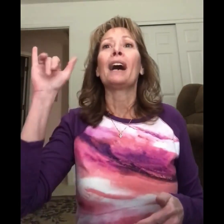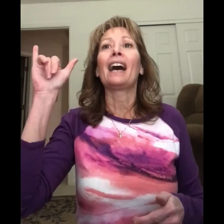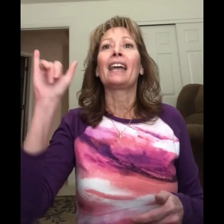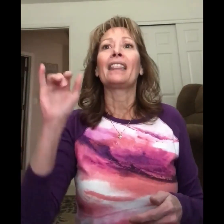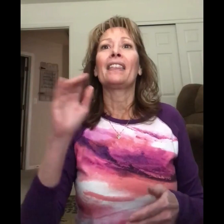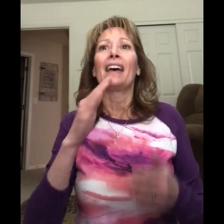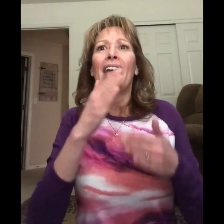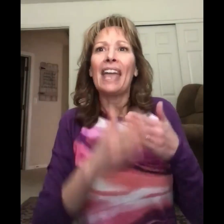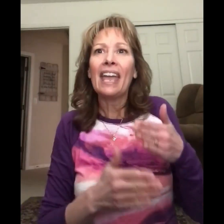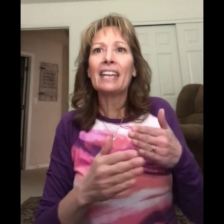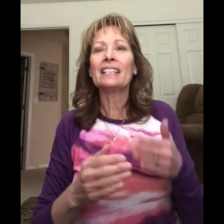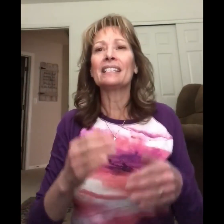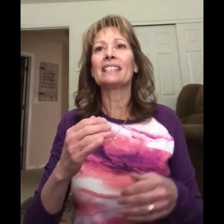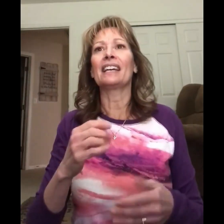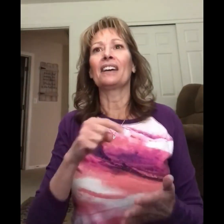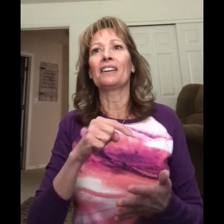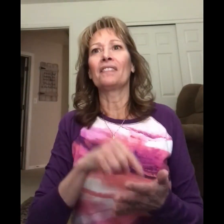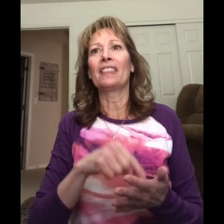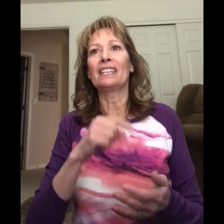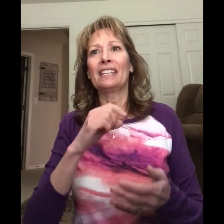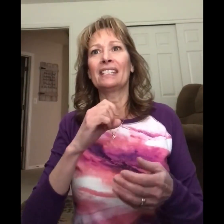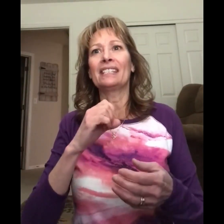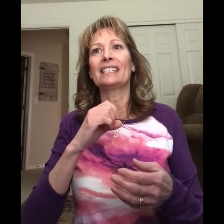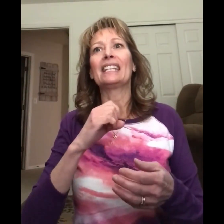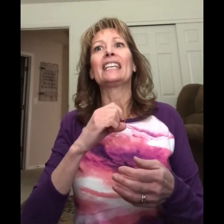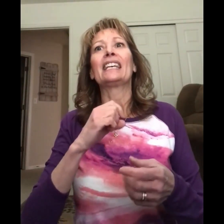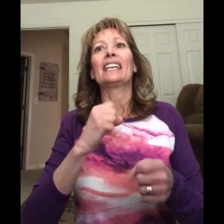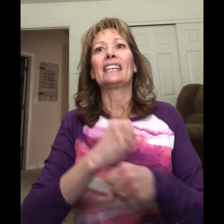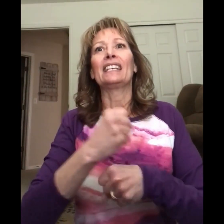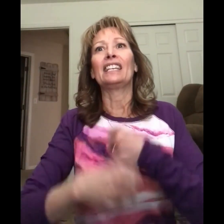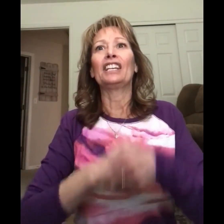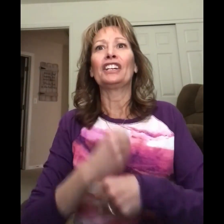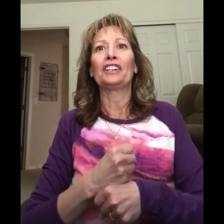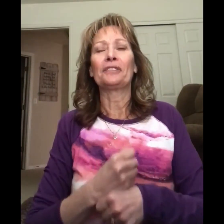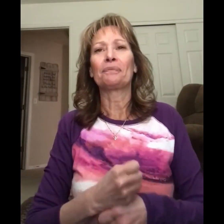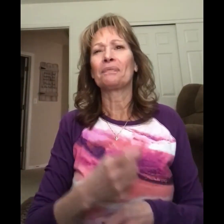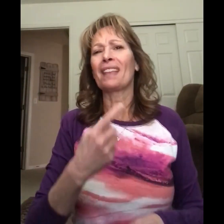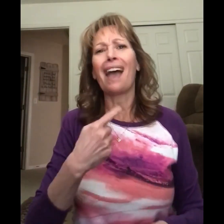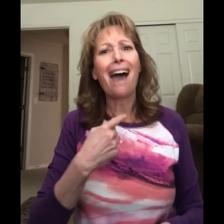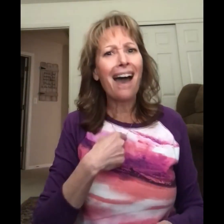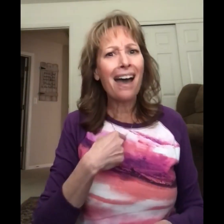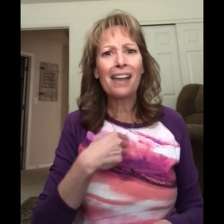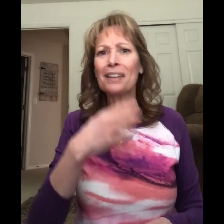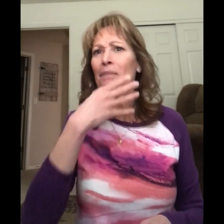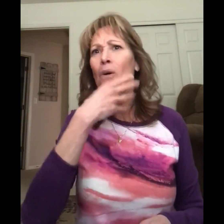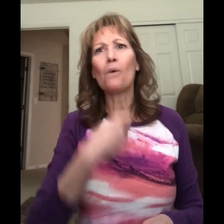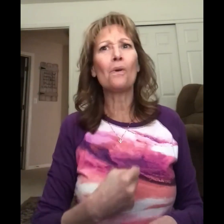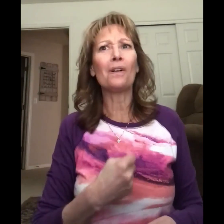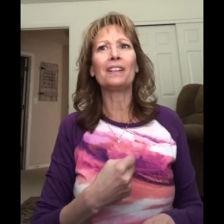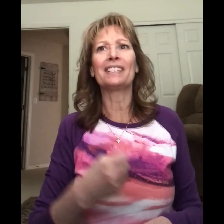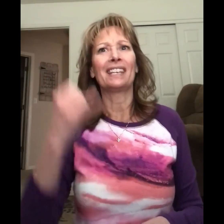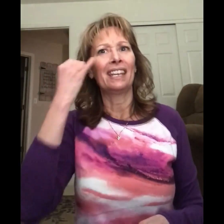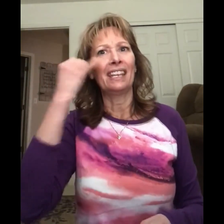by the end of this year. I'm old.